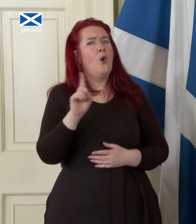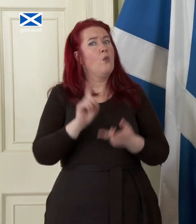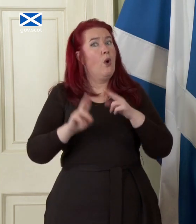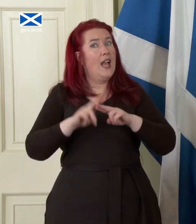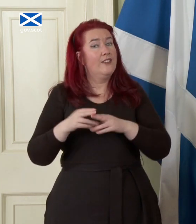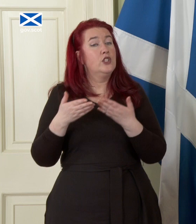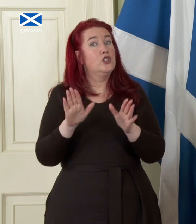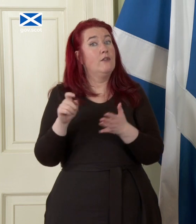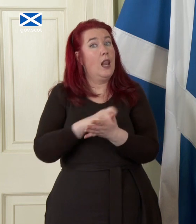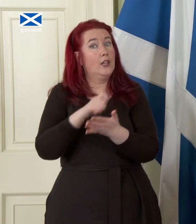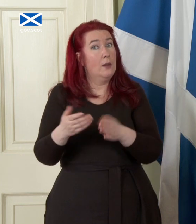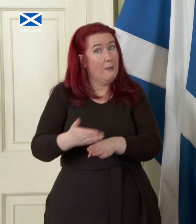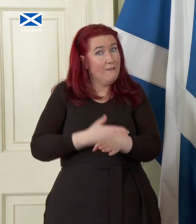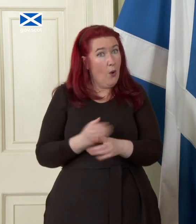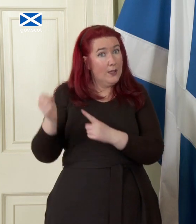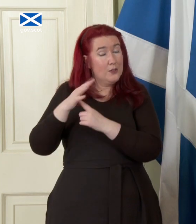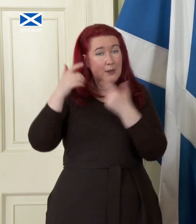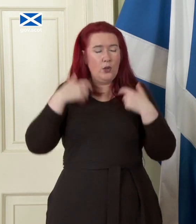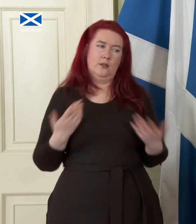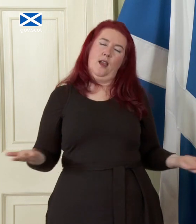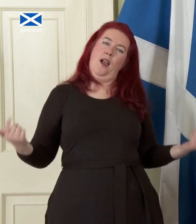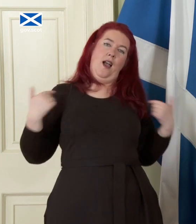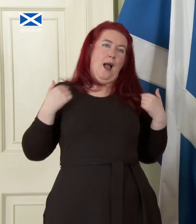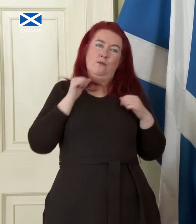I will deal with that eventuality I'm not in control of that I hope there's a general